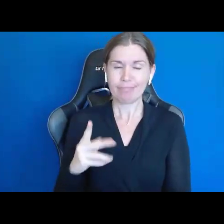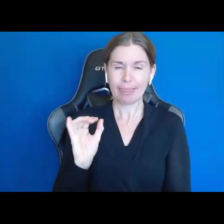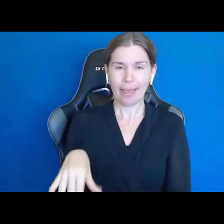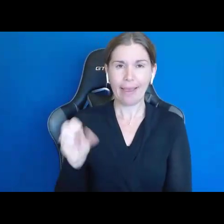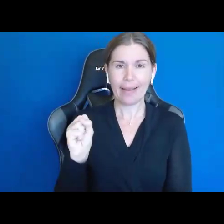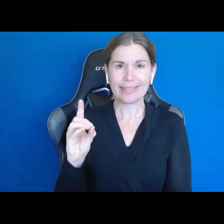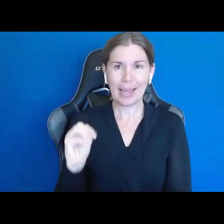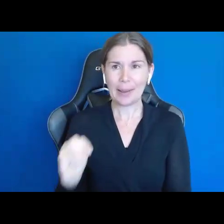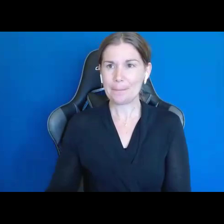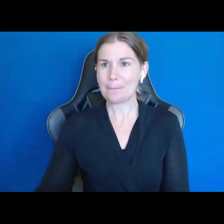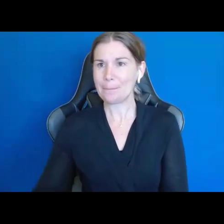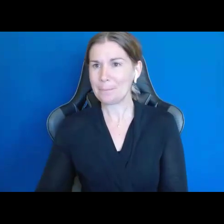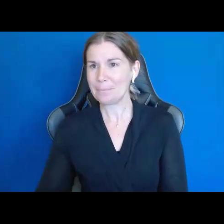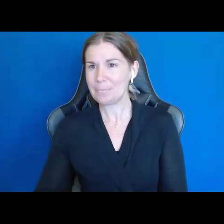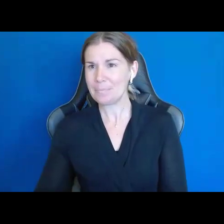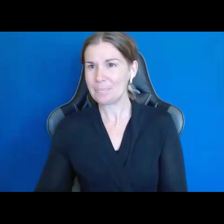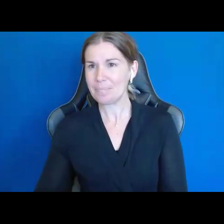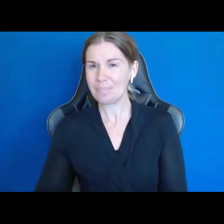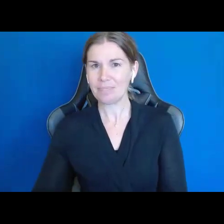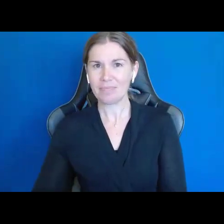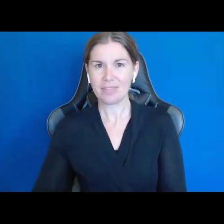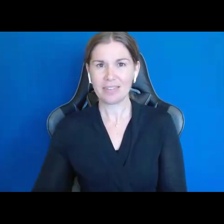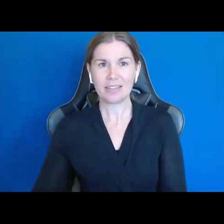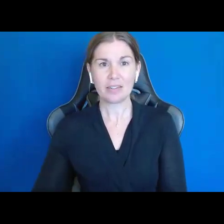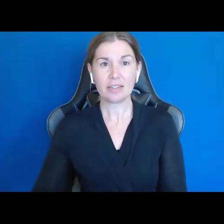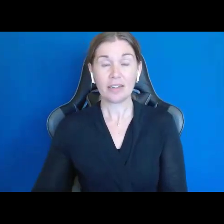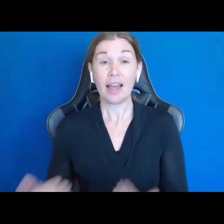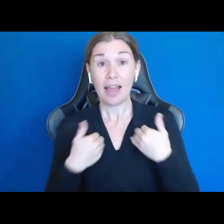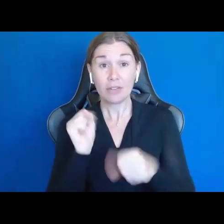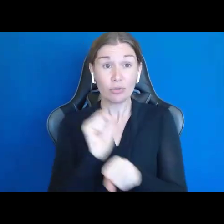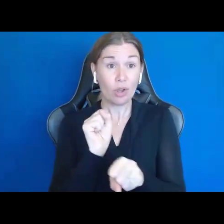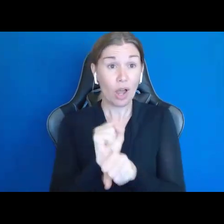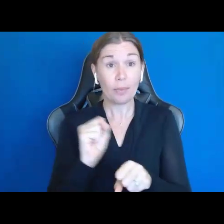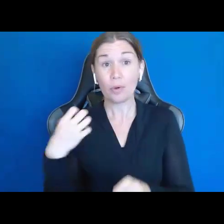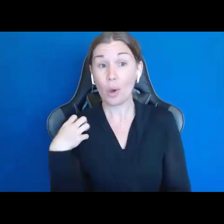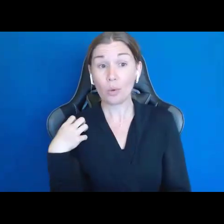And if you are getting job training, have a job coach or working with vocational rehabilitation,